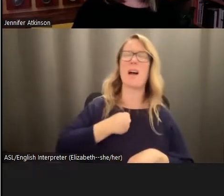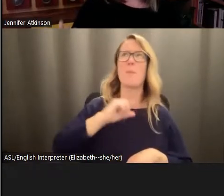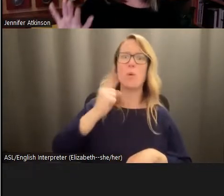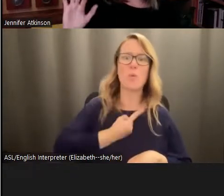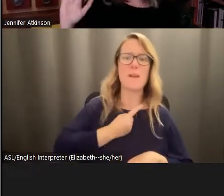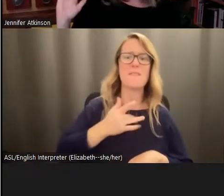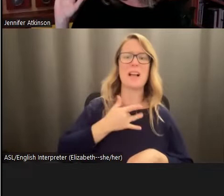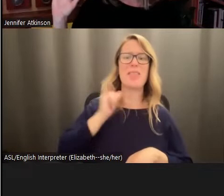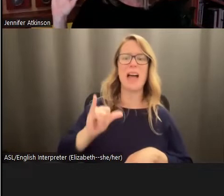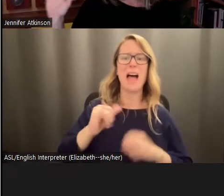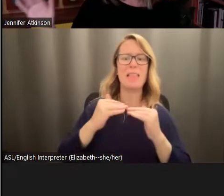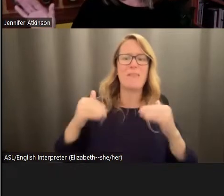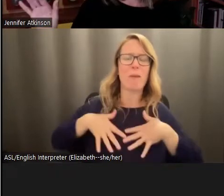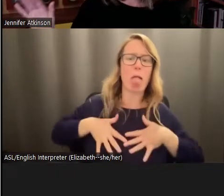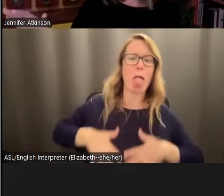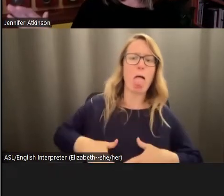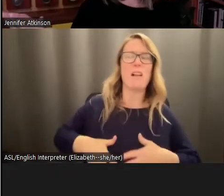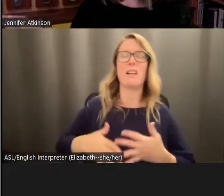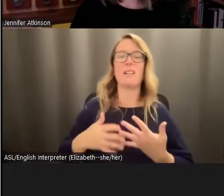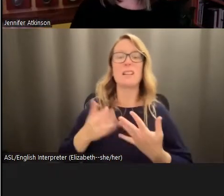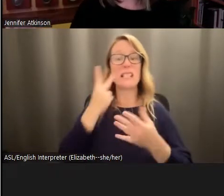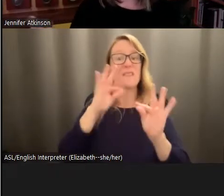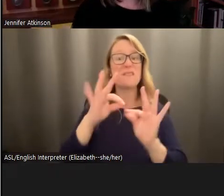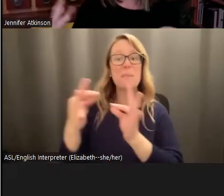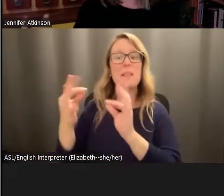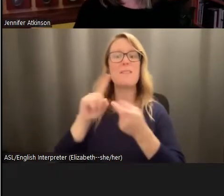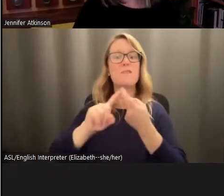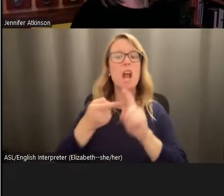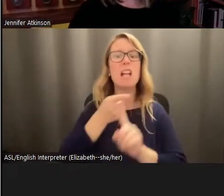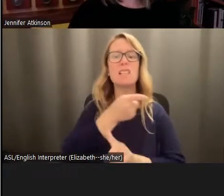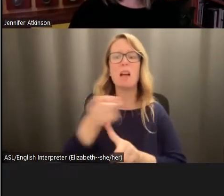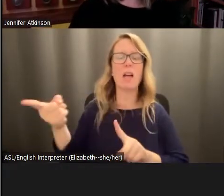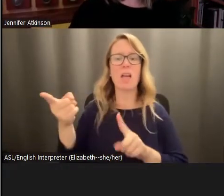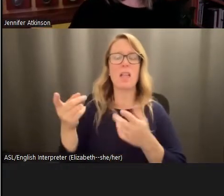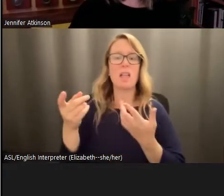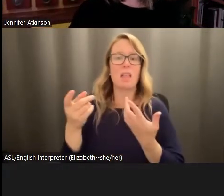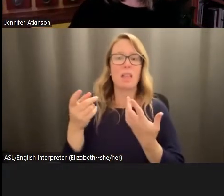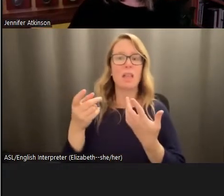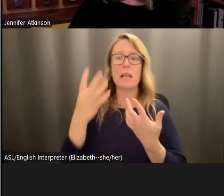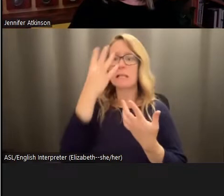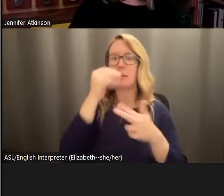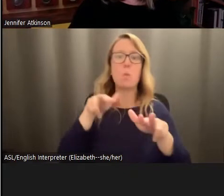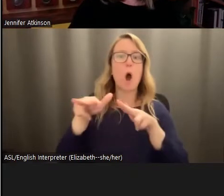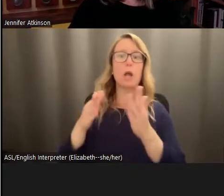you know, they may maybe see their, their family and friends as like sleepwalking through the end of the world. And not only